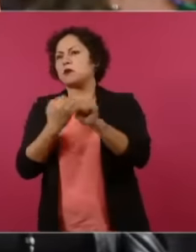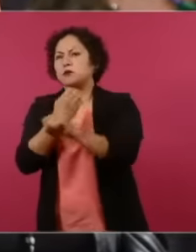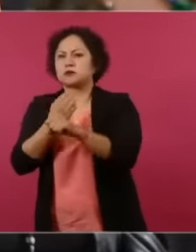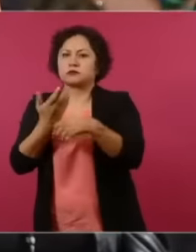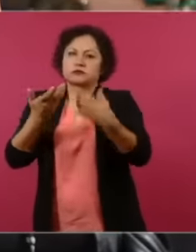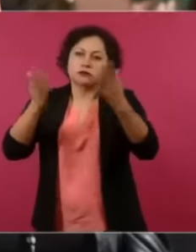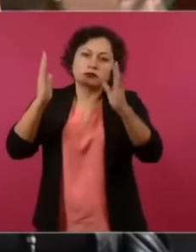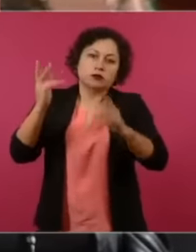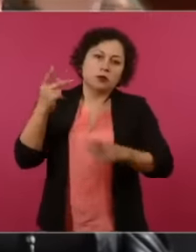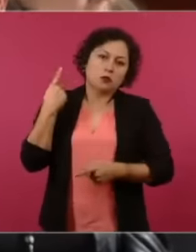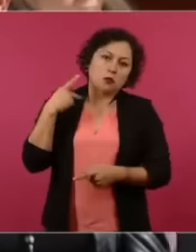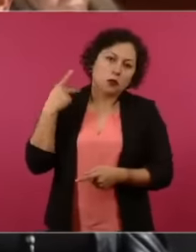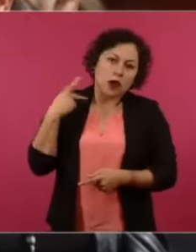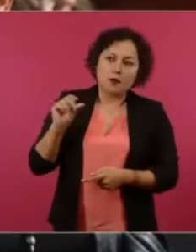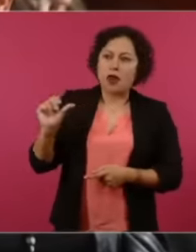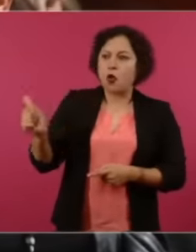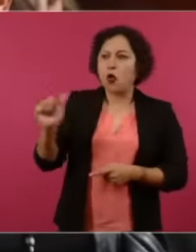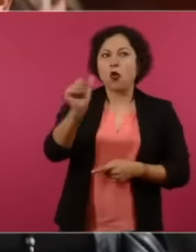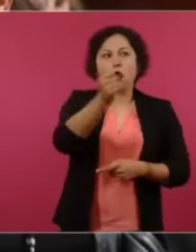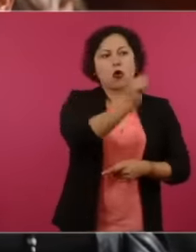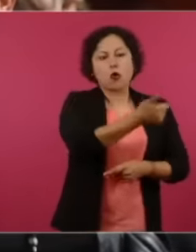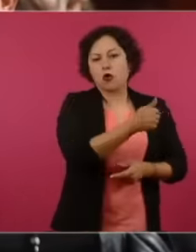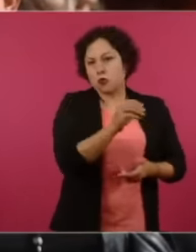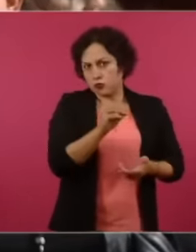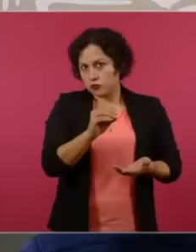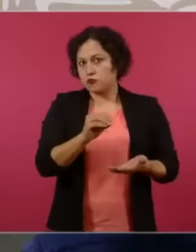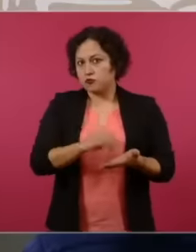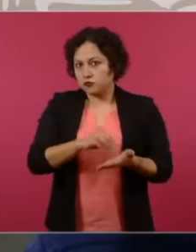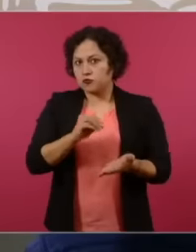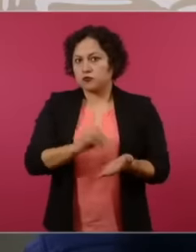it's happening in other places But well, first let's talk as a community if you want to tell me